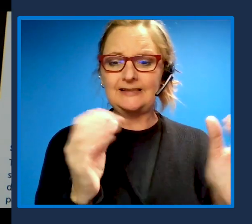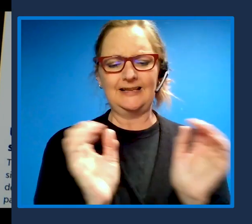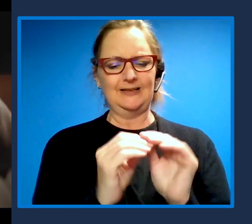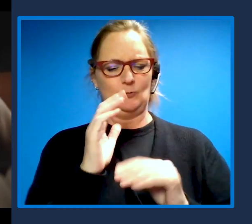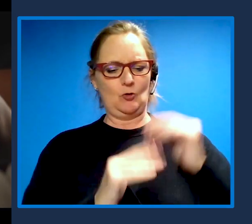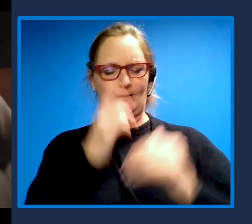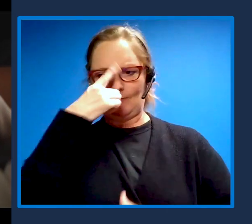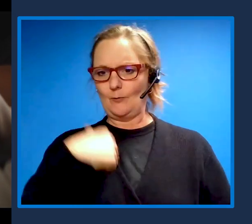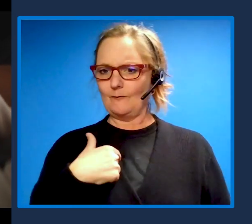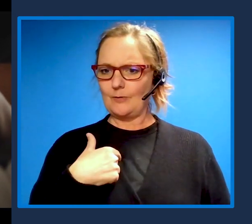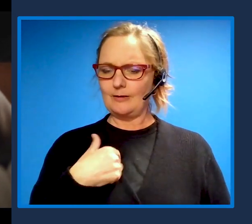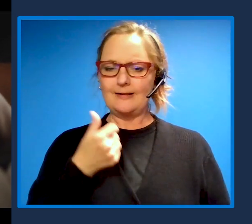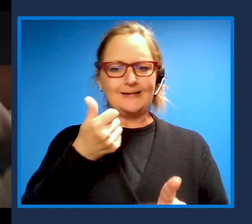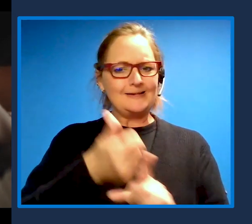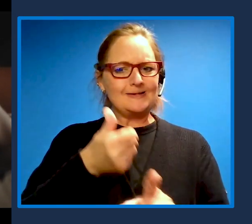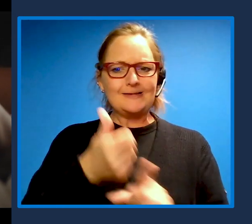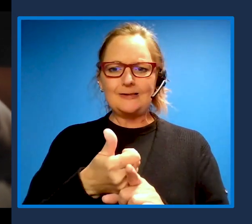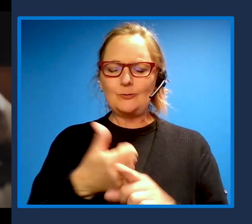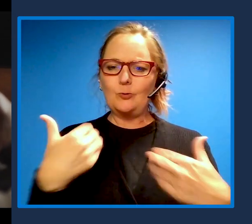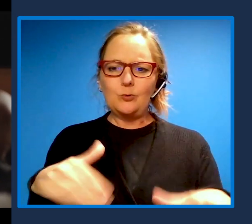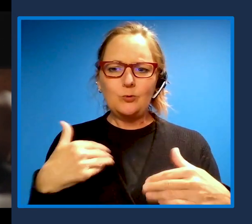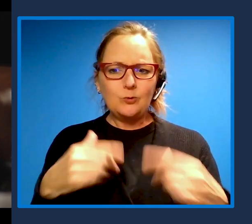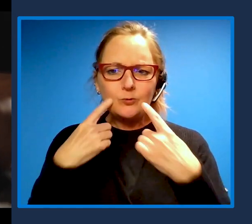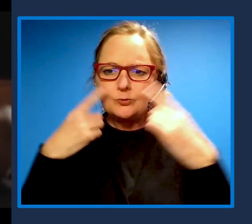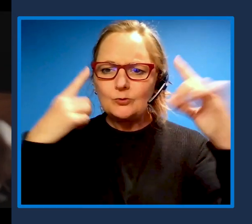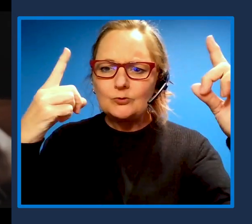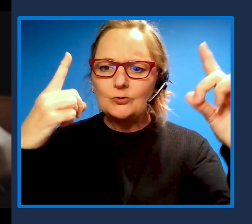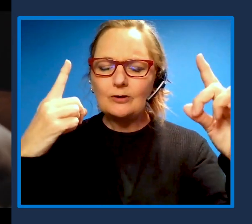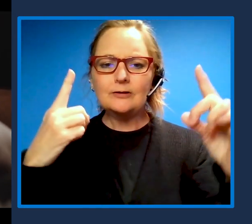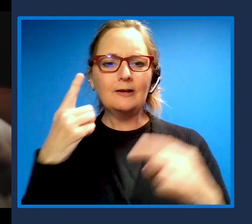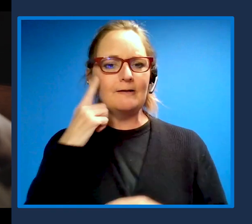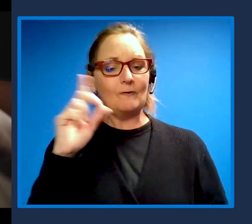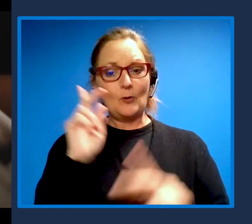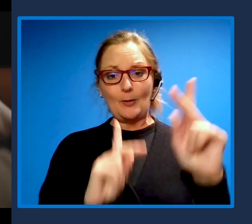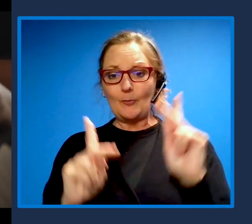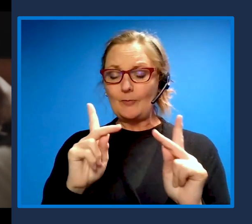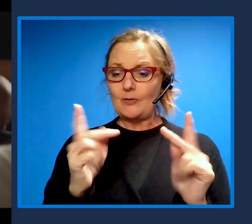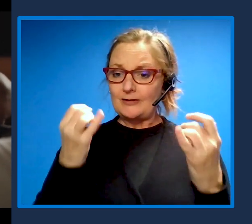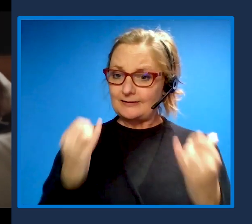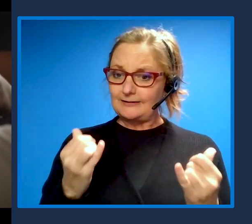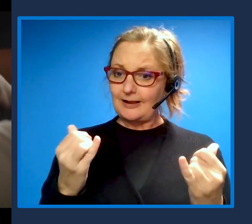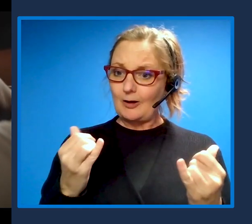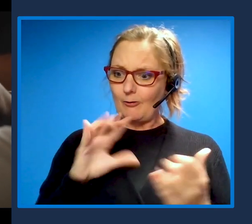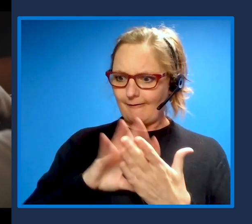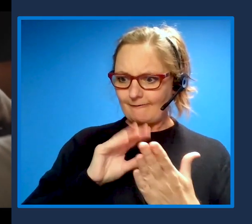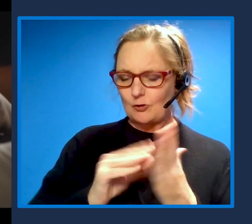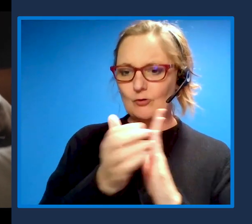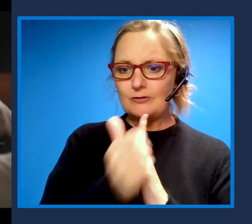And the sheer volume of people that now have have the skills to be able to access things online,